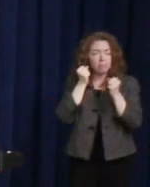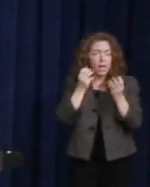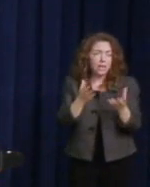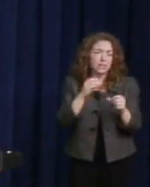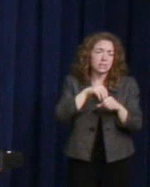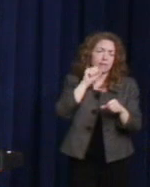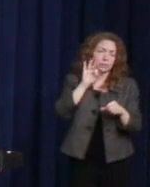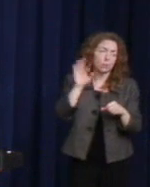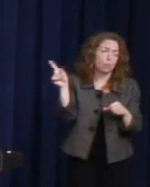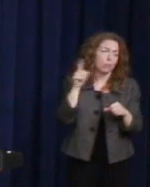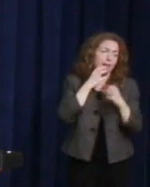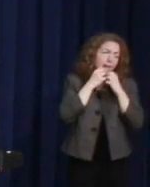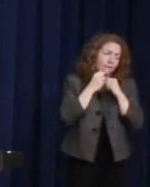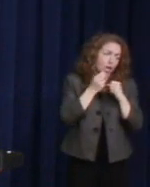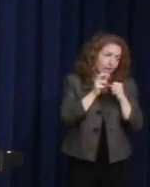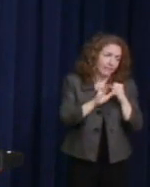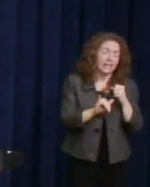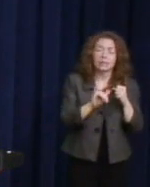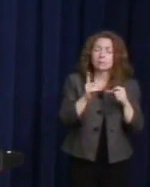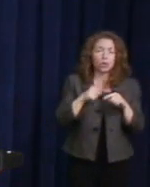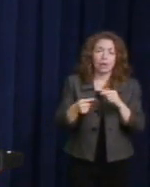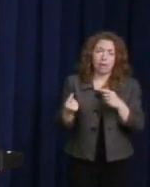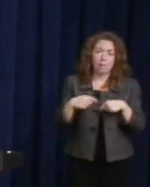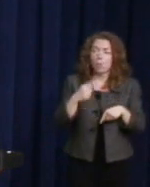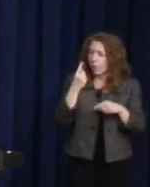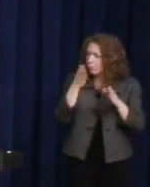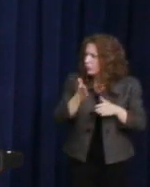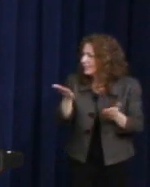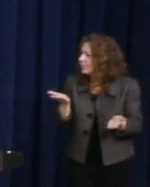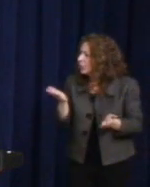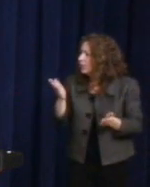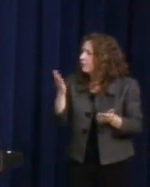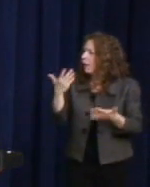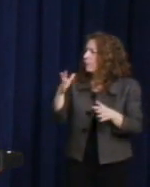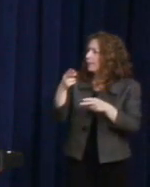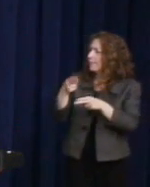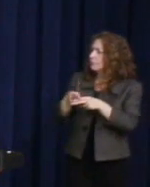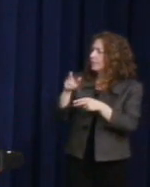I mean, one person who is here, and he has been mentioned a number of times, is Danny Nicoletta.